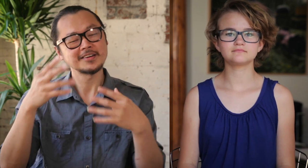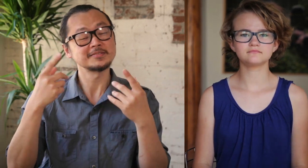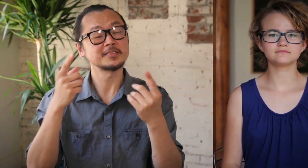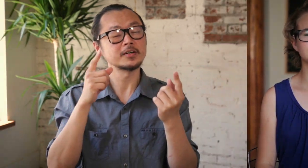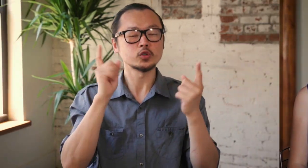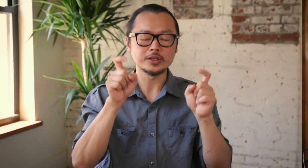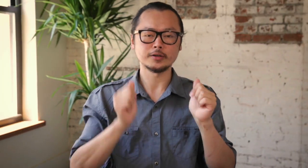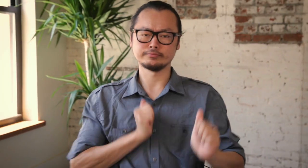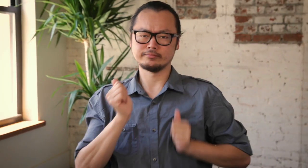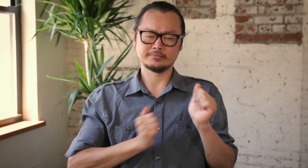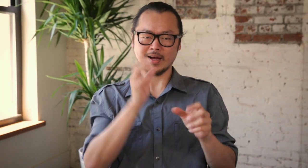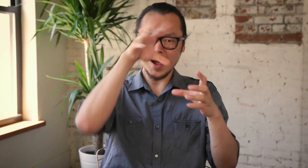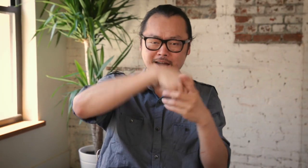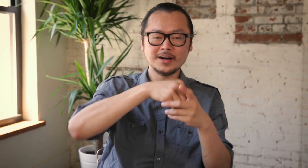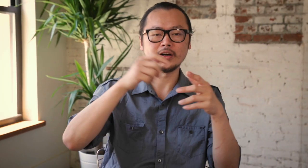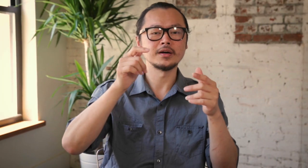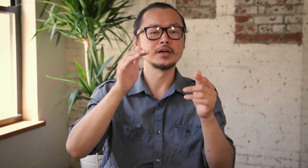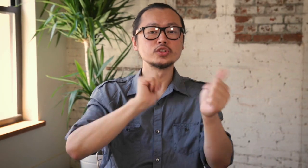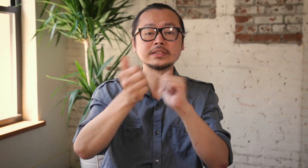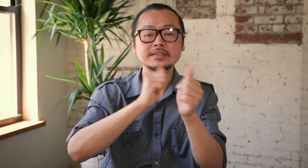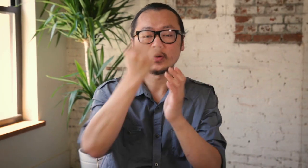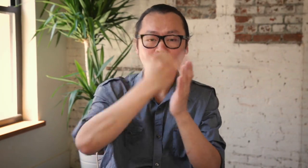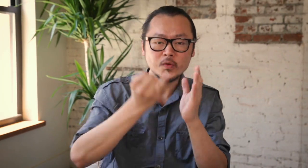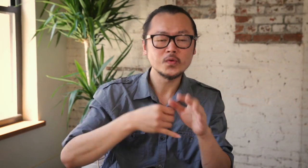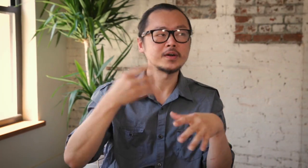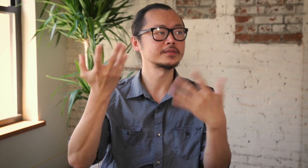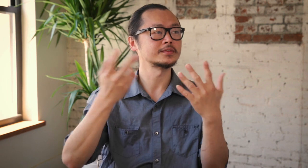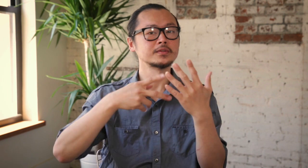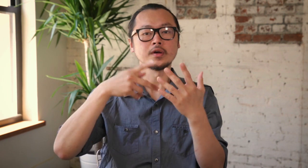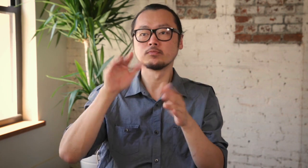I had to get involved in art competitions, for example.